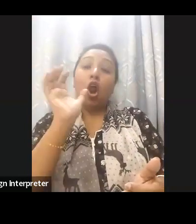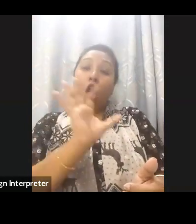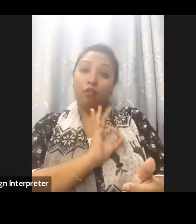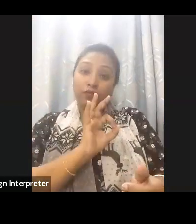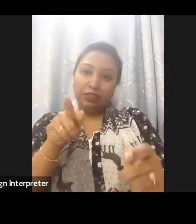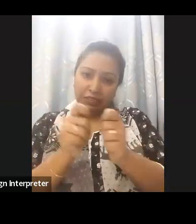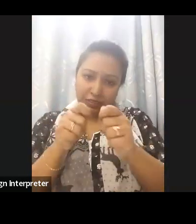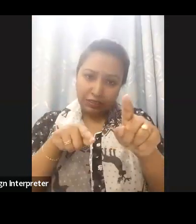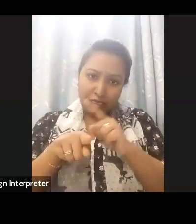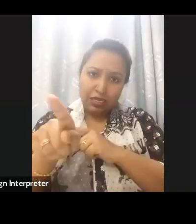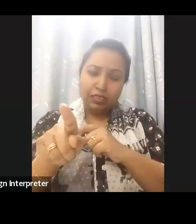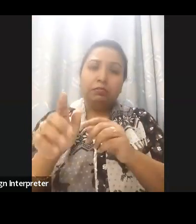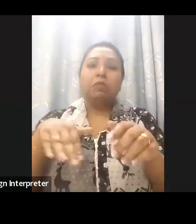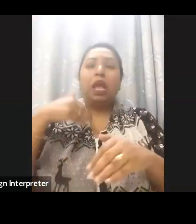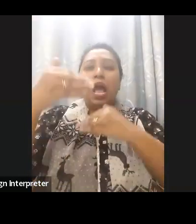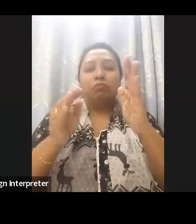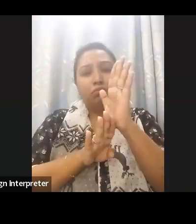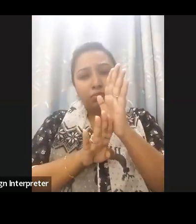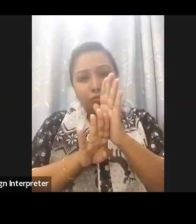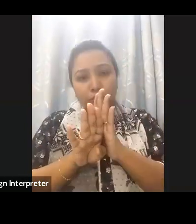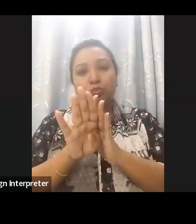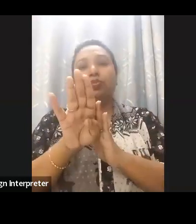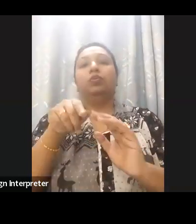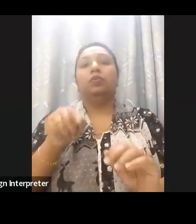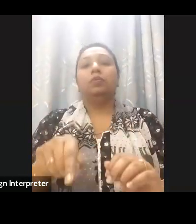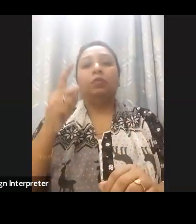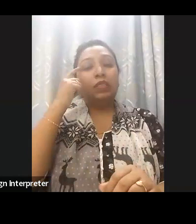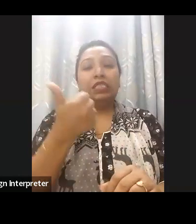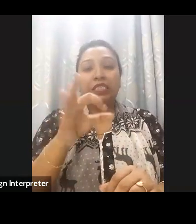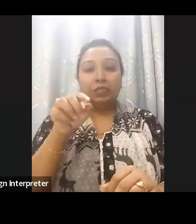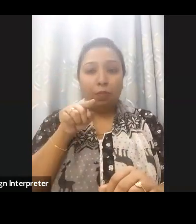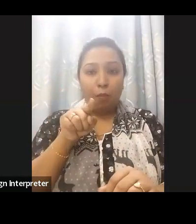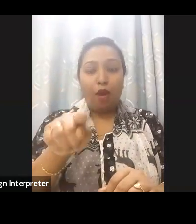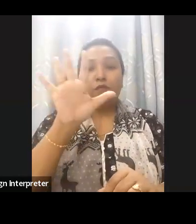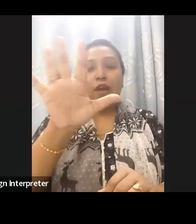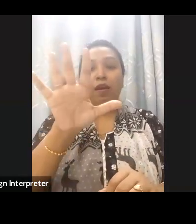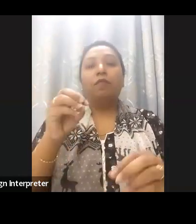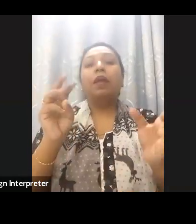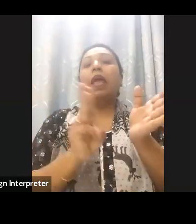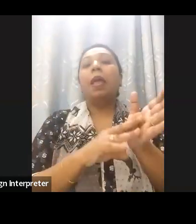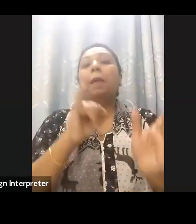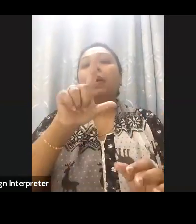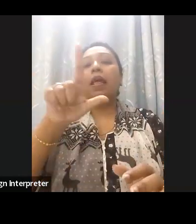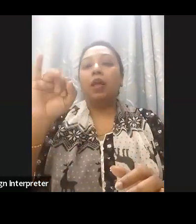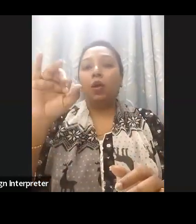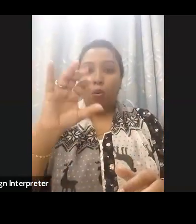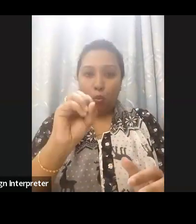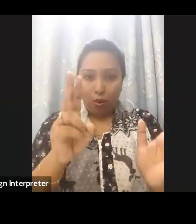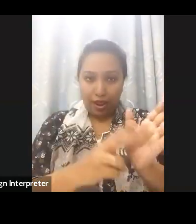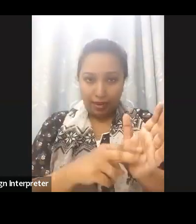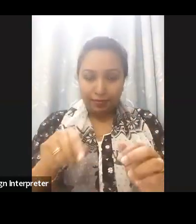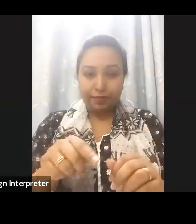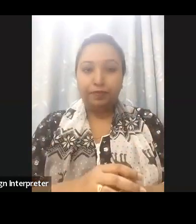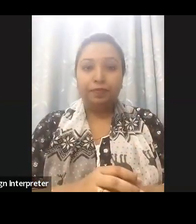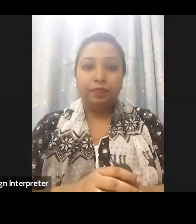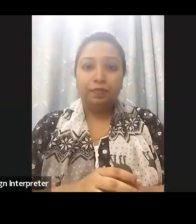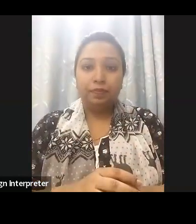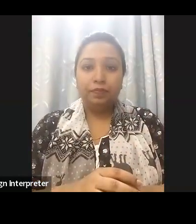substantial growth reaching 60.5 million in 2022. One of the notable achievement in the pursuit